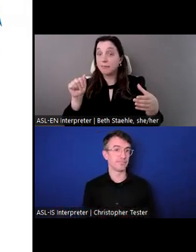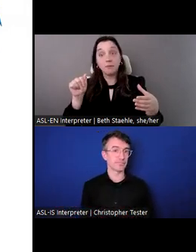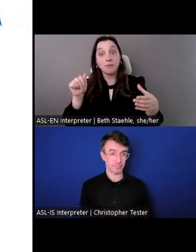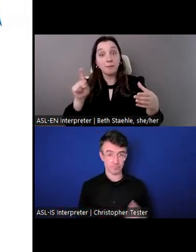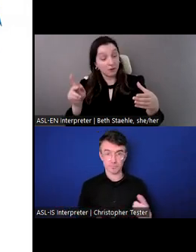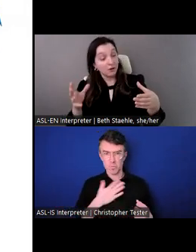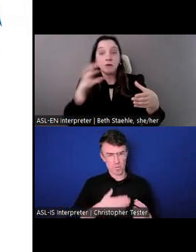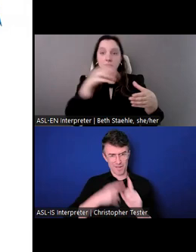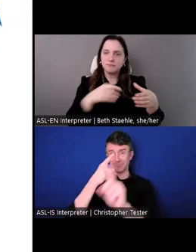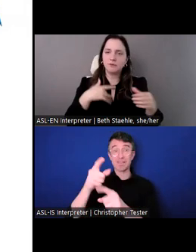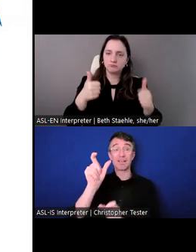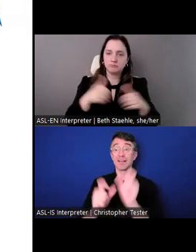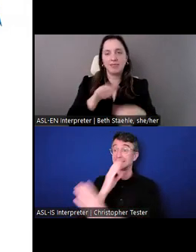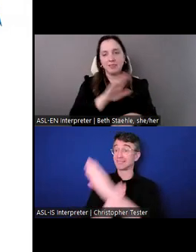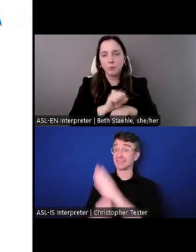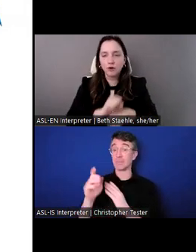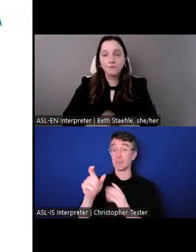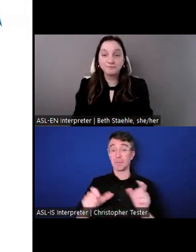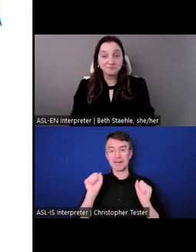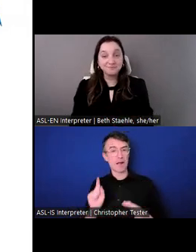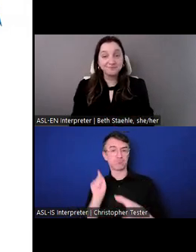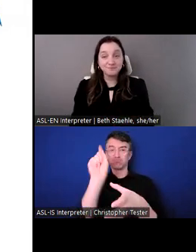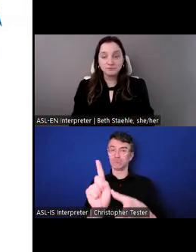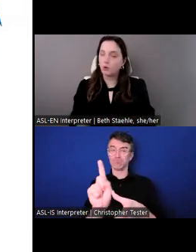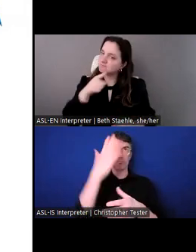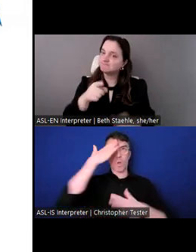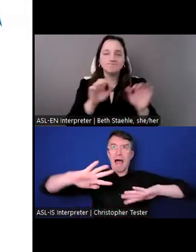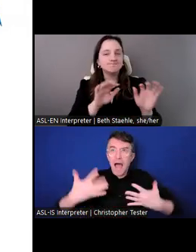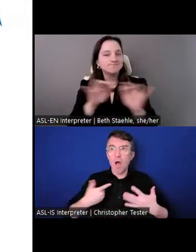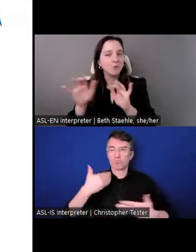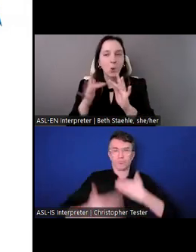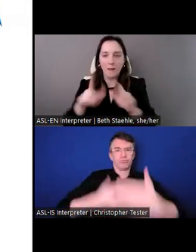I would encourage you to check out our website and the opportunities we have!